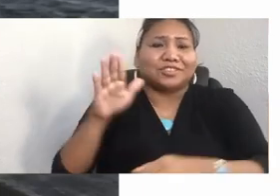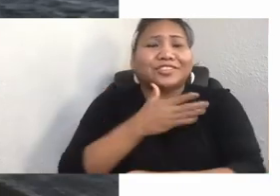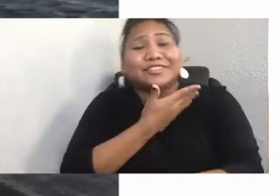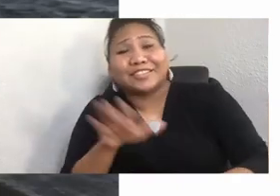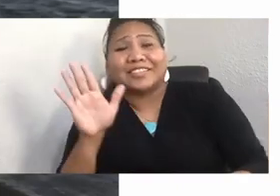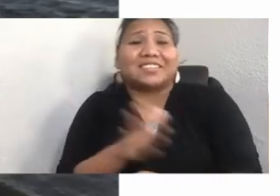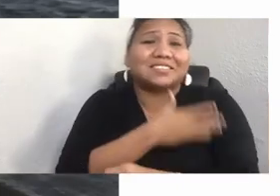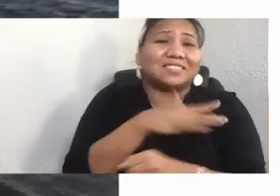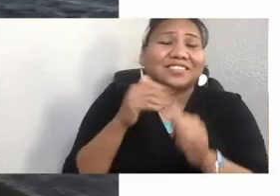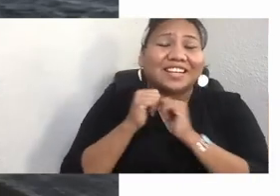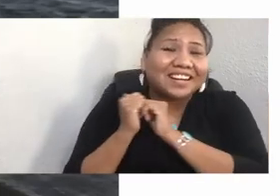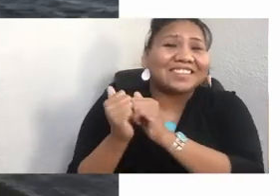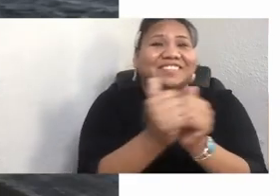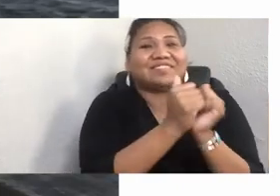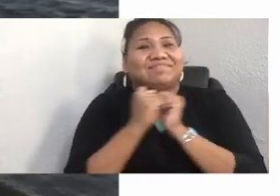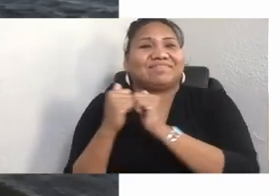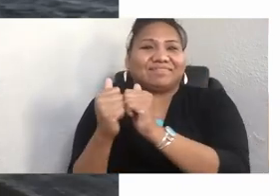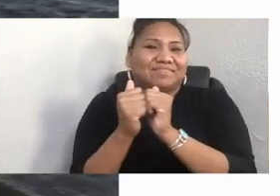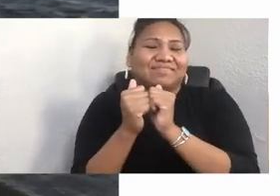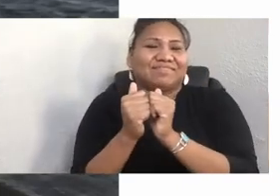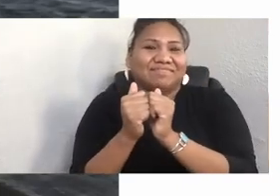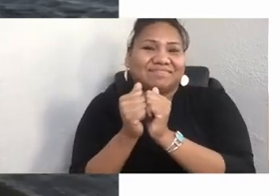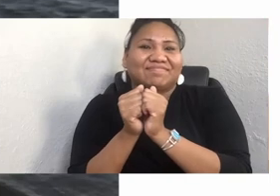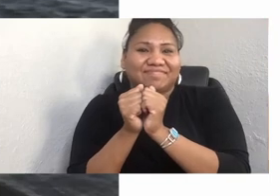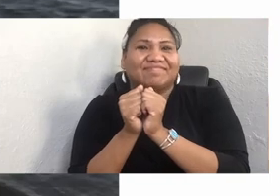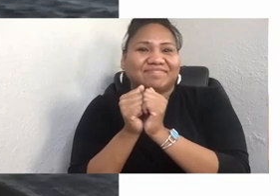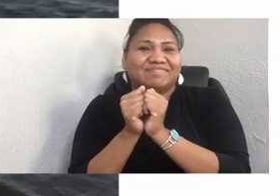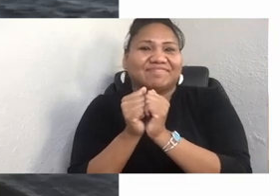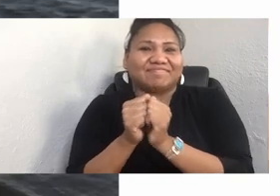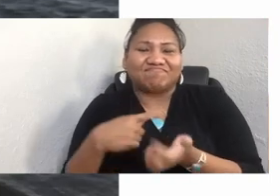And we discussed our common understanding